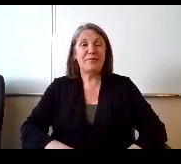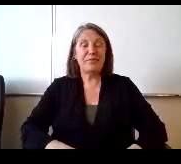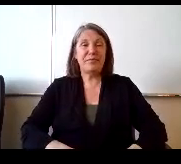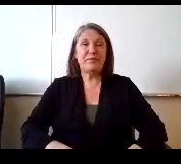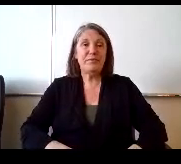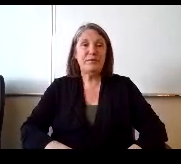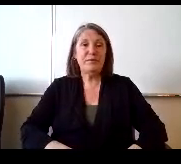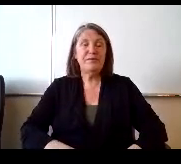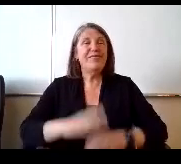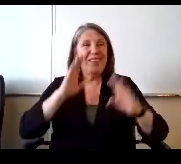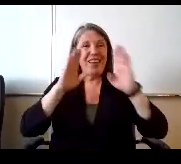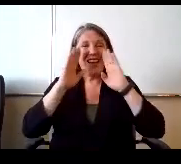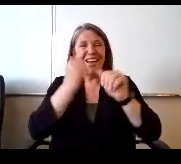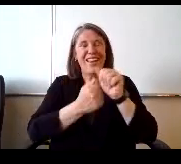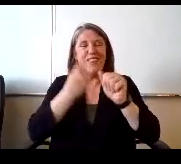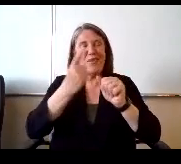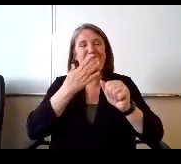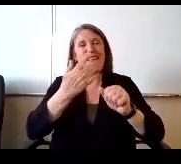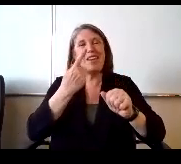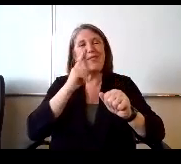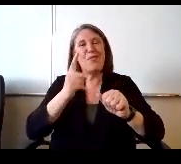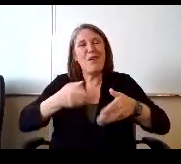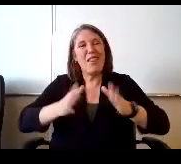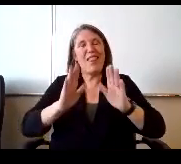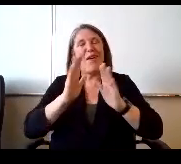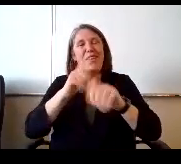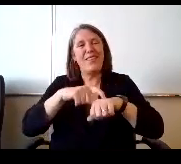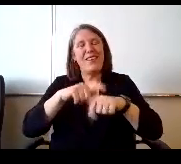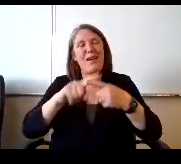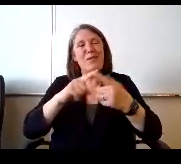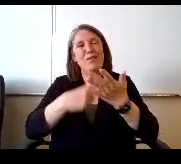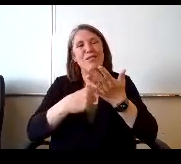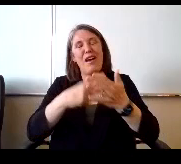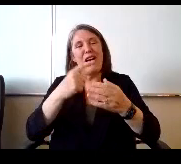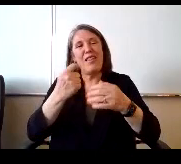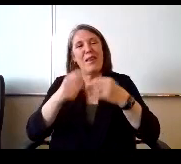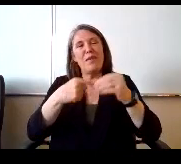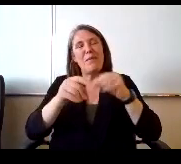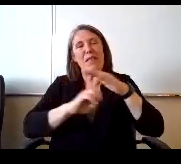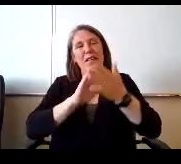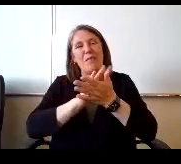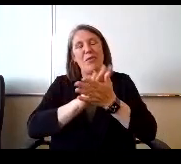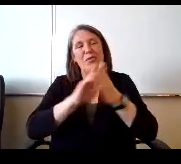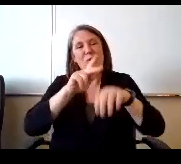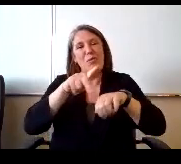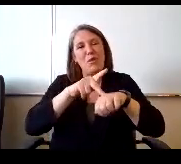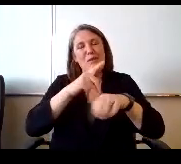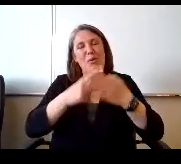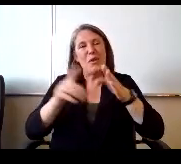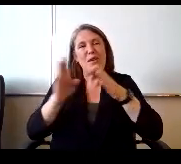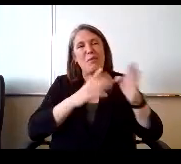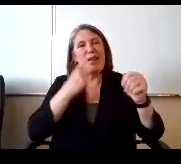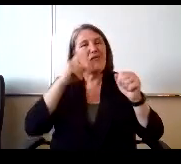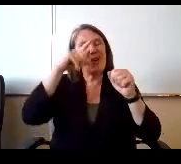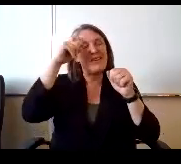Hi everybody, thank you for allowing me the time to just talk a little bit about what the elementary school principals are planning for the summer.